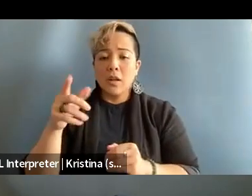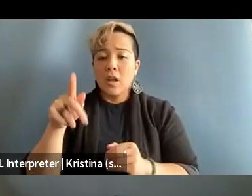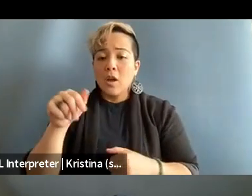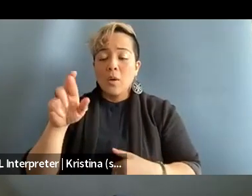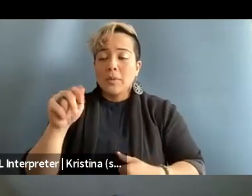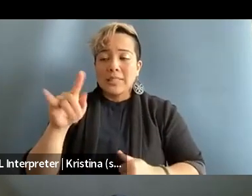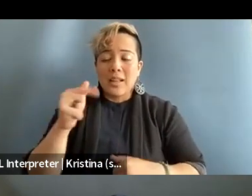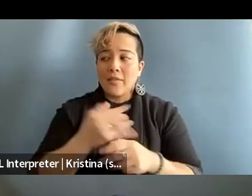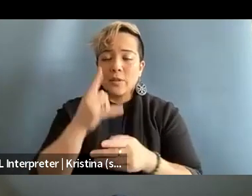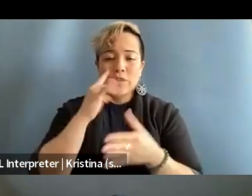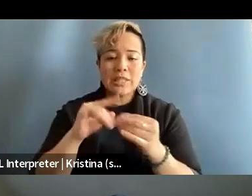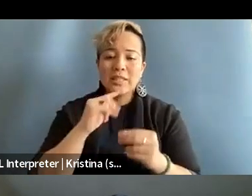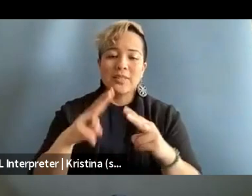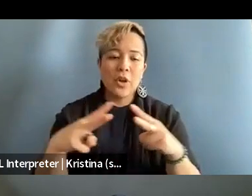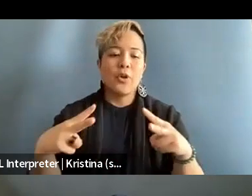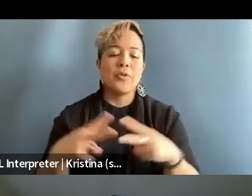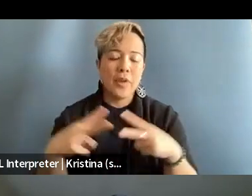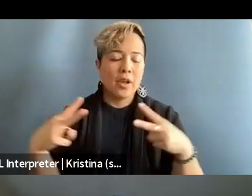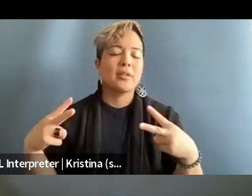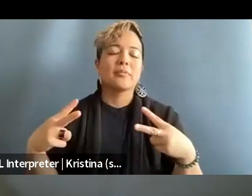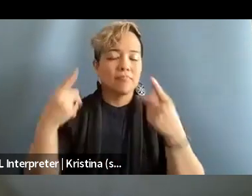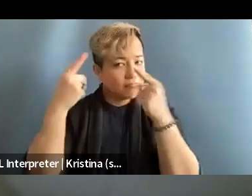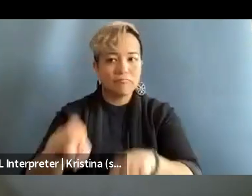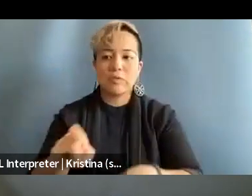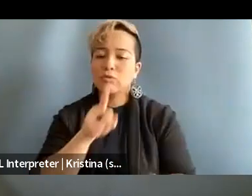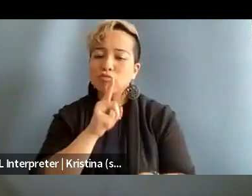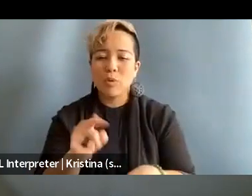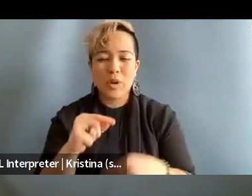is just very, very true and it hurts to hear that.